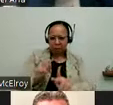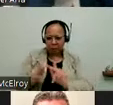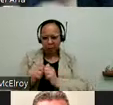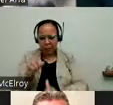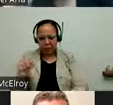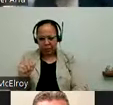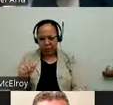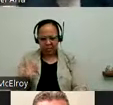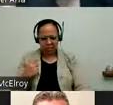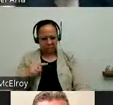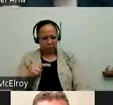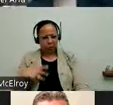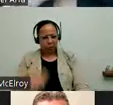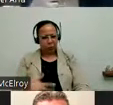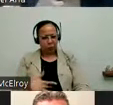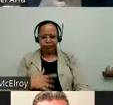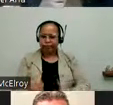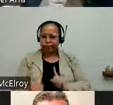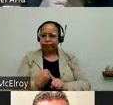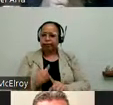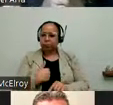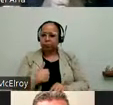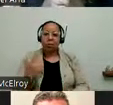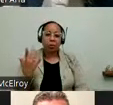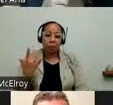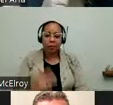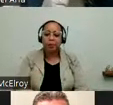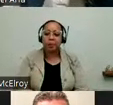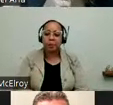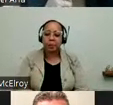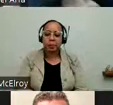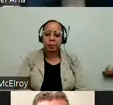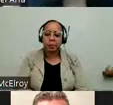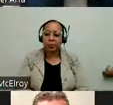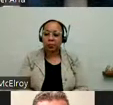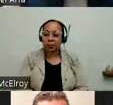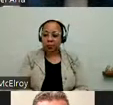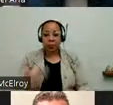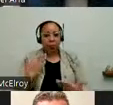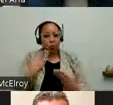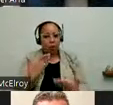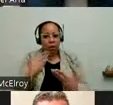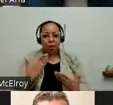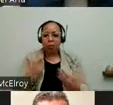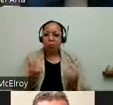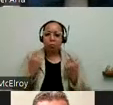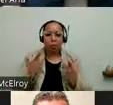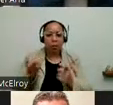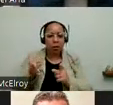And I take this personally, because -- so I have been grateful to have so